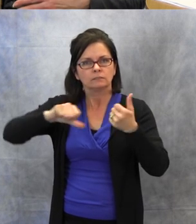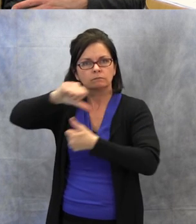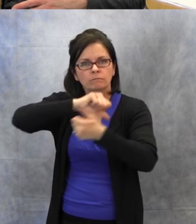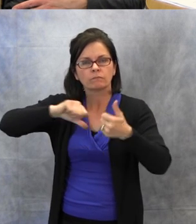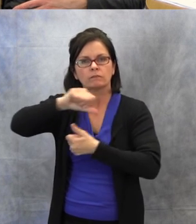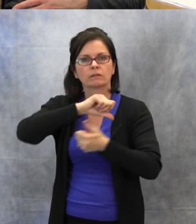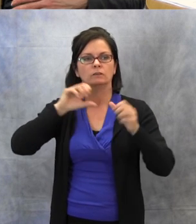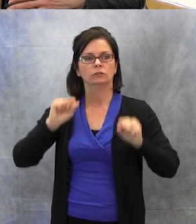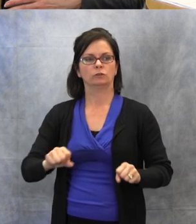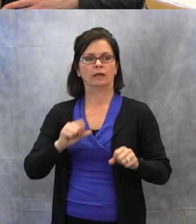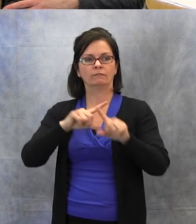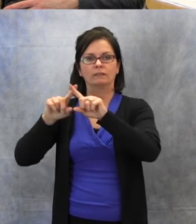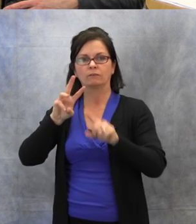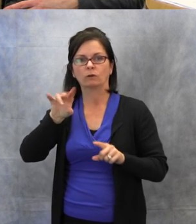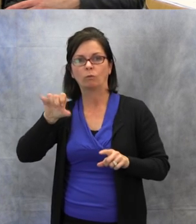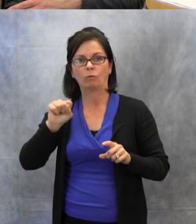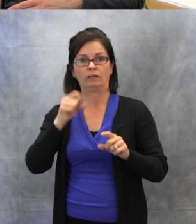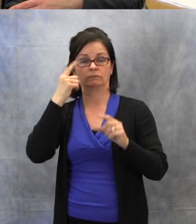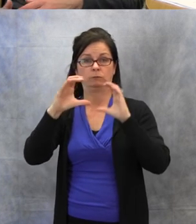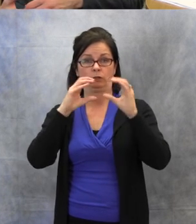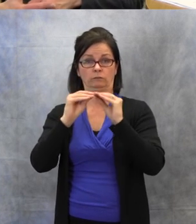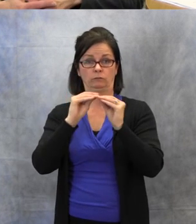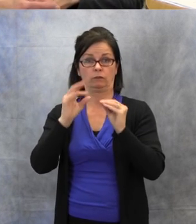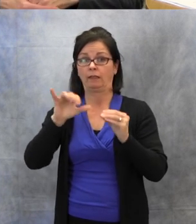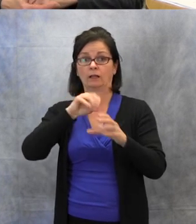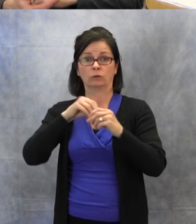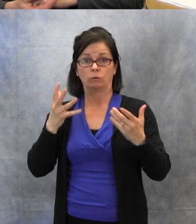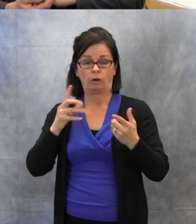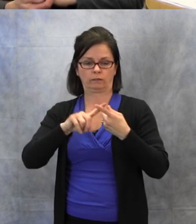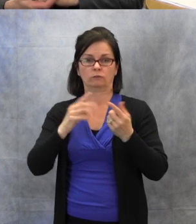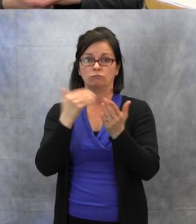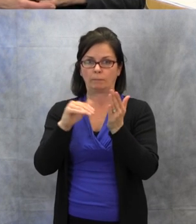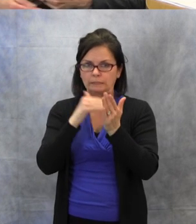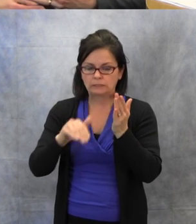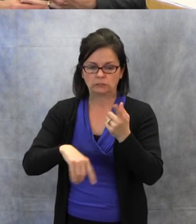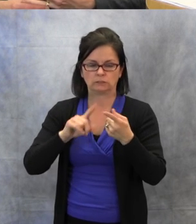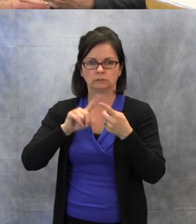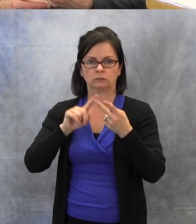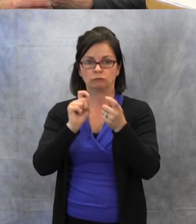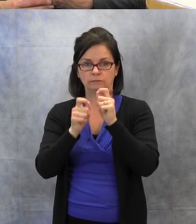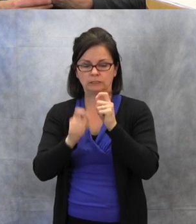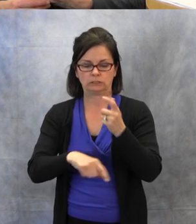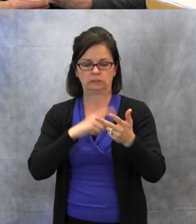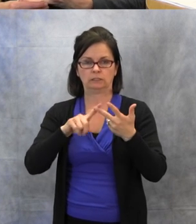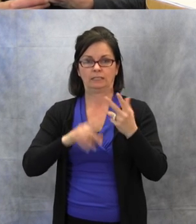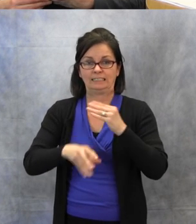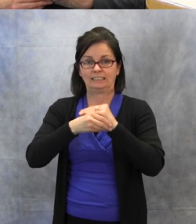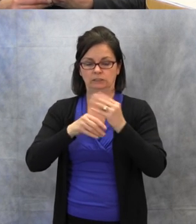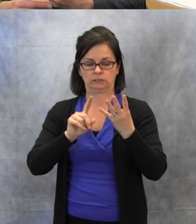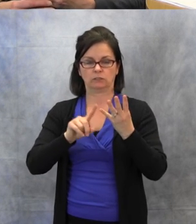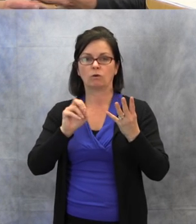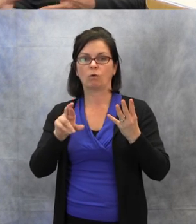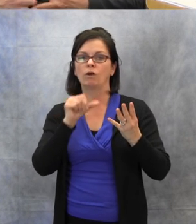addition, or nonverbal cues. Working on those different strategies and teaching the kids